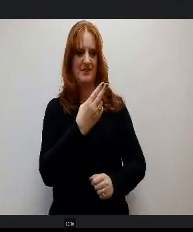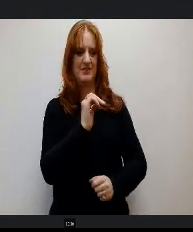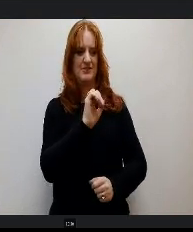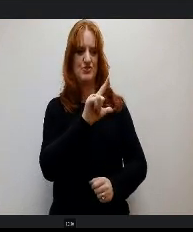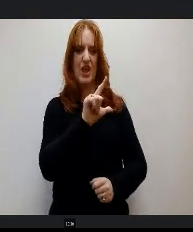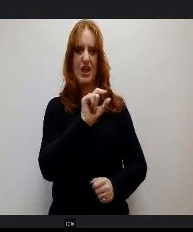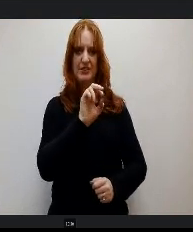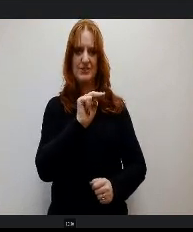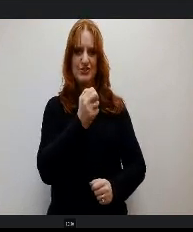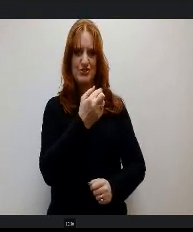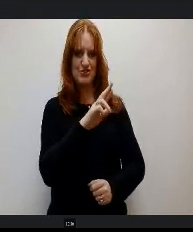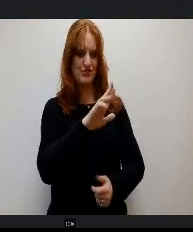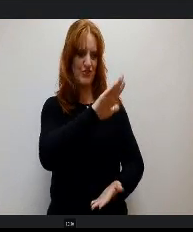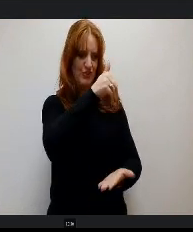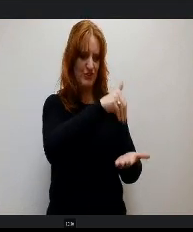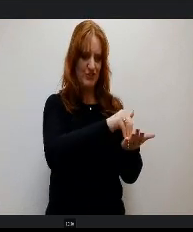And so I really want to focus on.